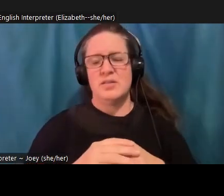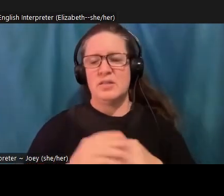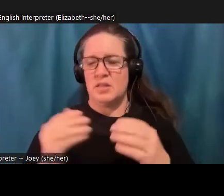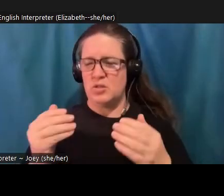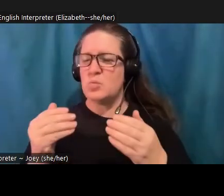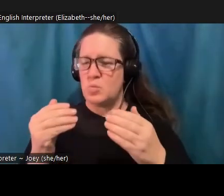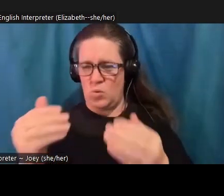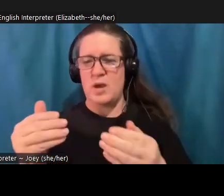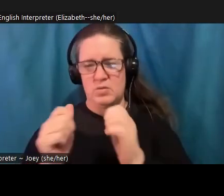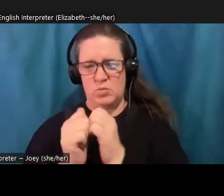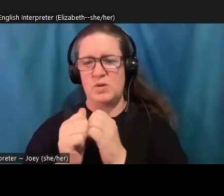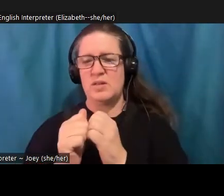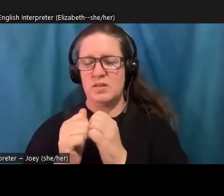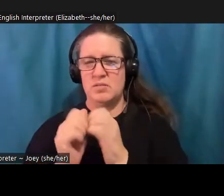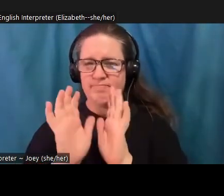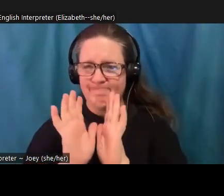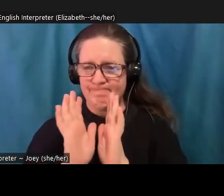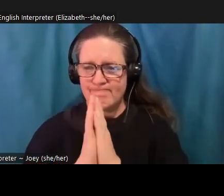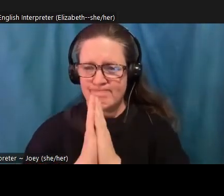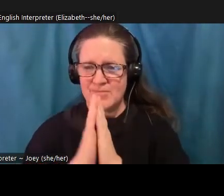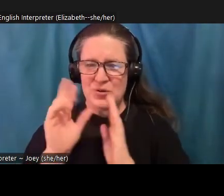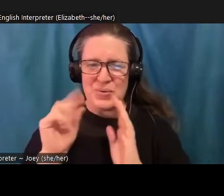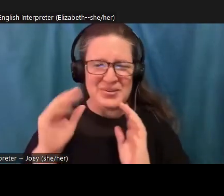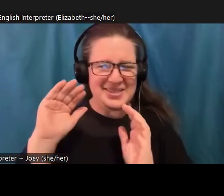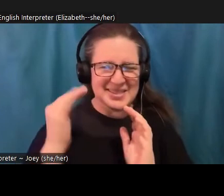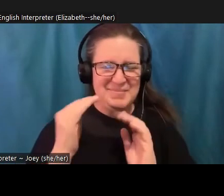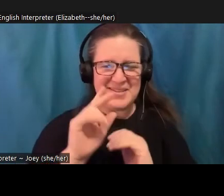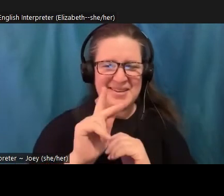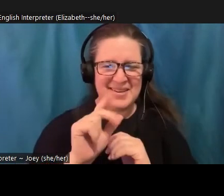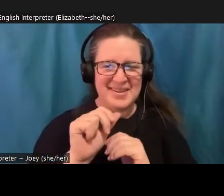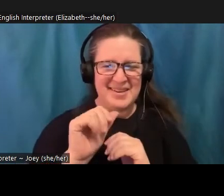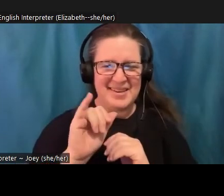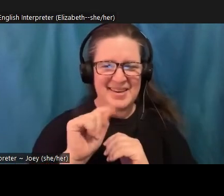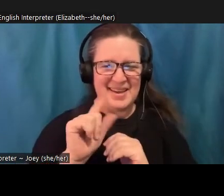one in the don't wait, Caitlin, you ready? I'm ready. Sorry, my husband and I are both attending this